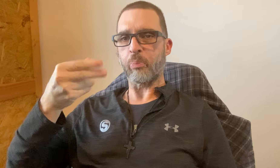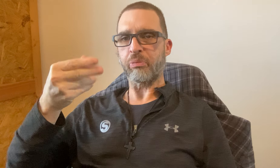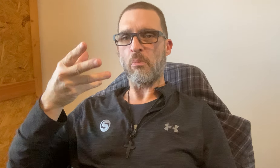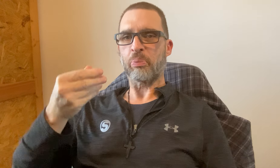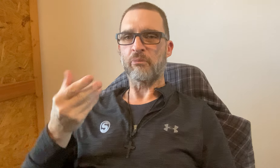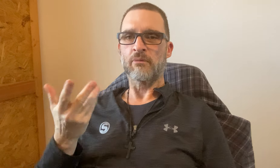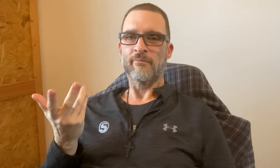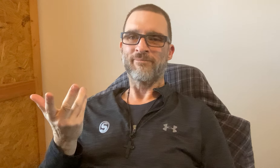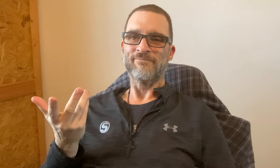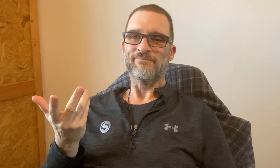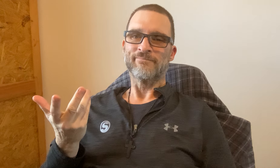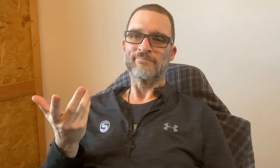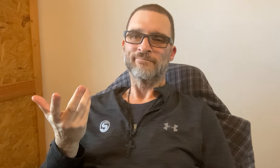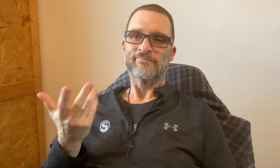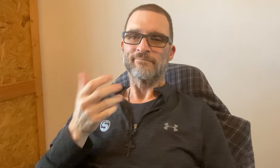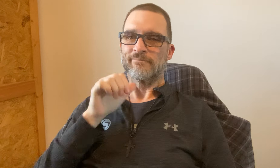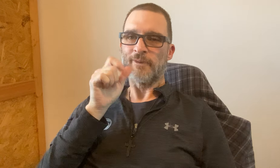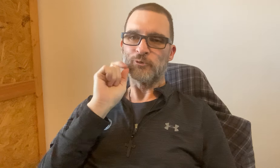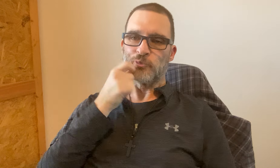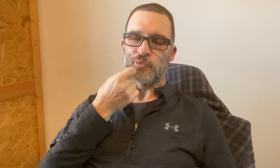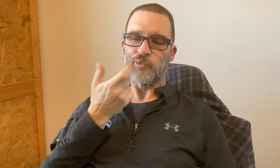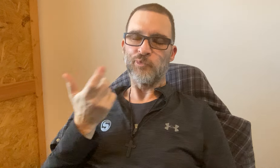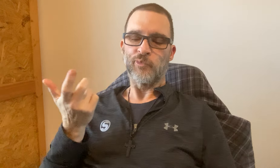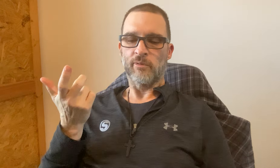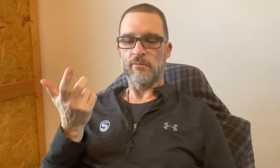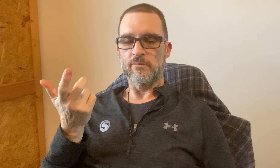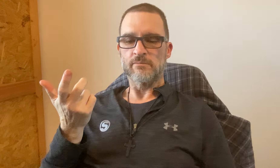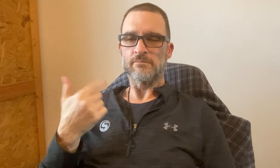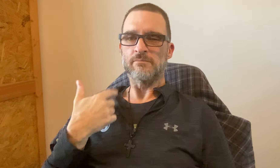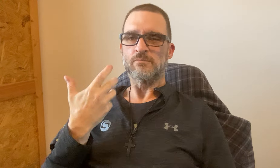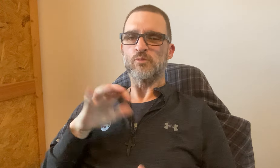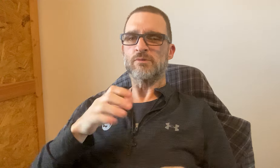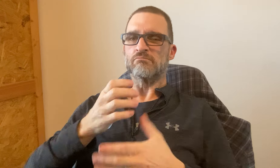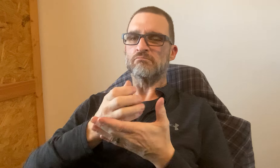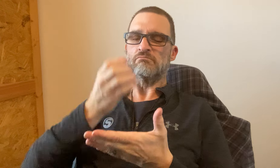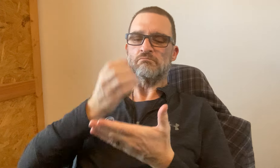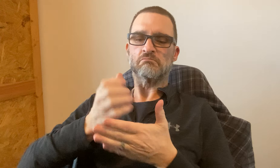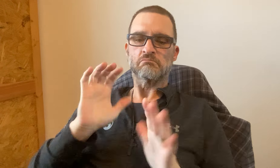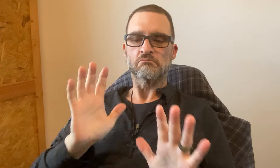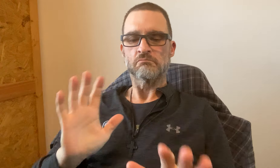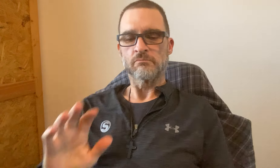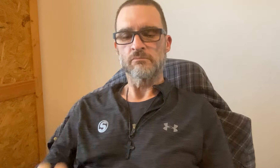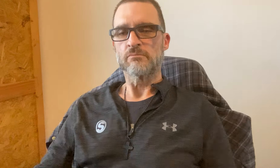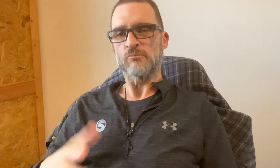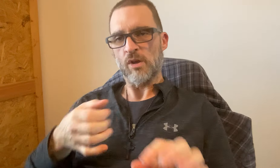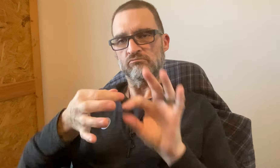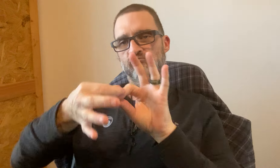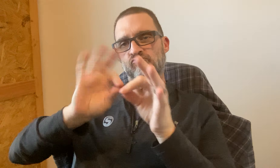Then splatters of ketchup will be all over that person. That's not cool. I don't want to have bottles of ketchup.